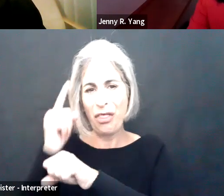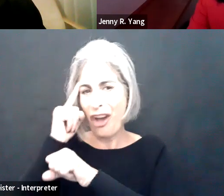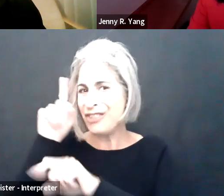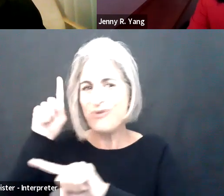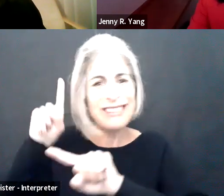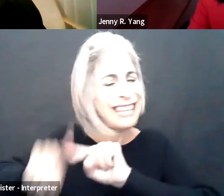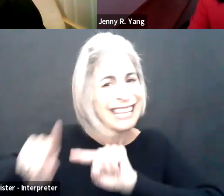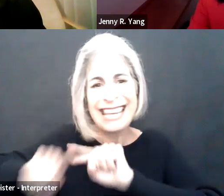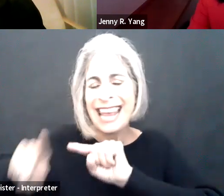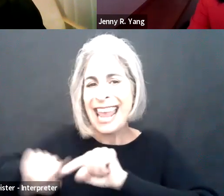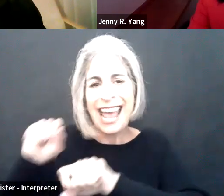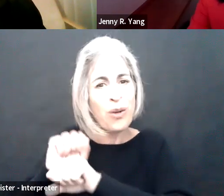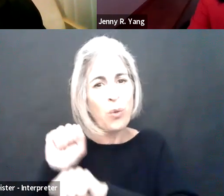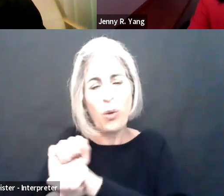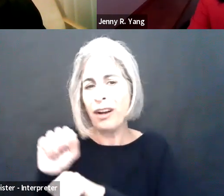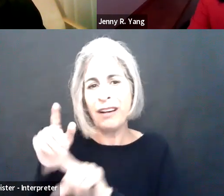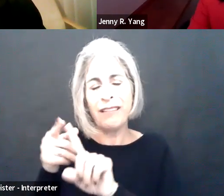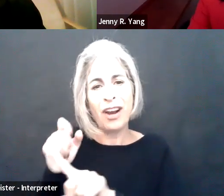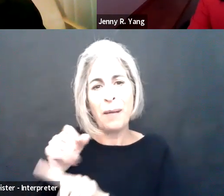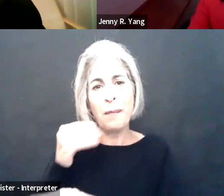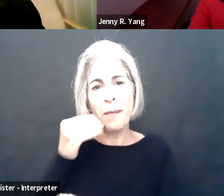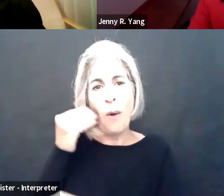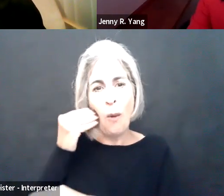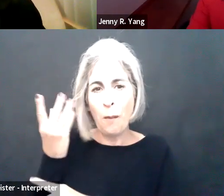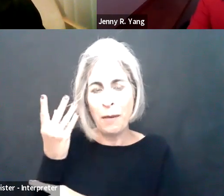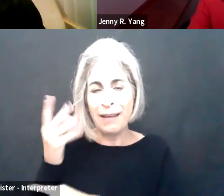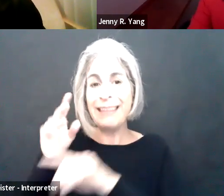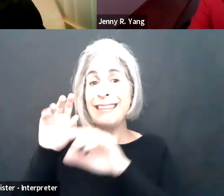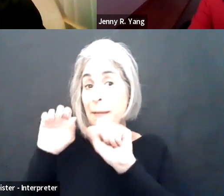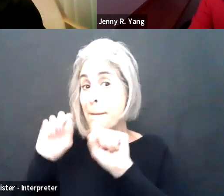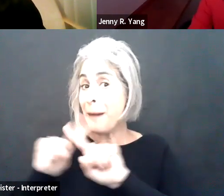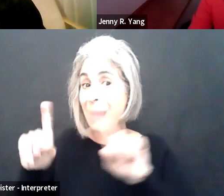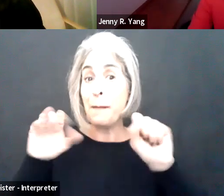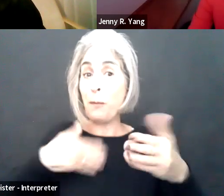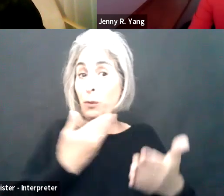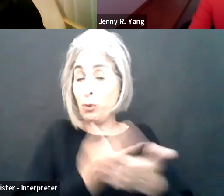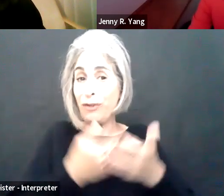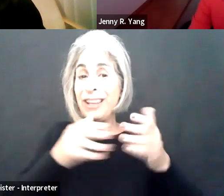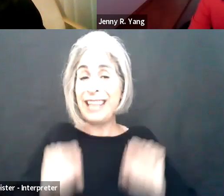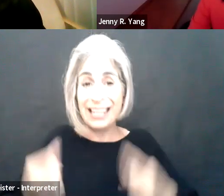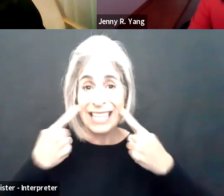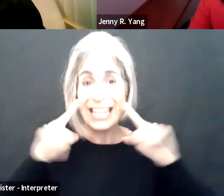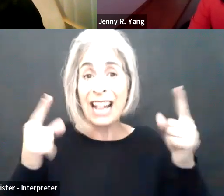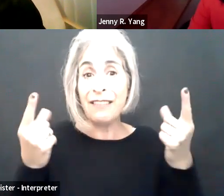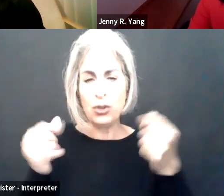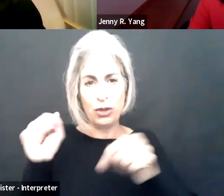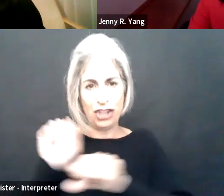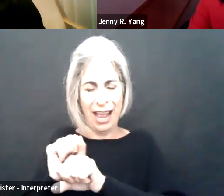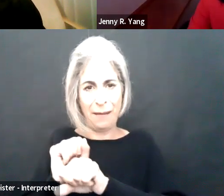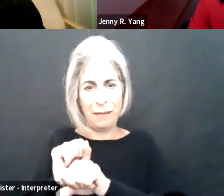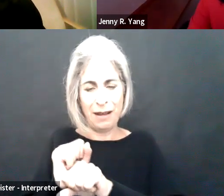year is that many jobs that may have been thought to not lend themselves to telework can in fact be performed